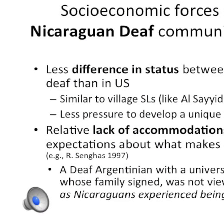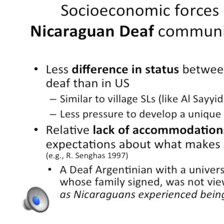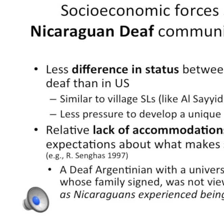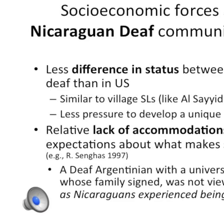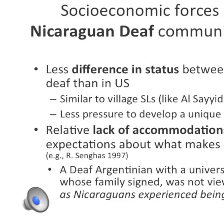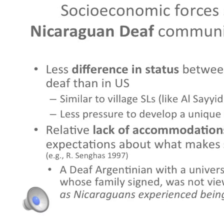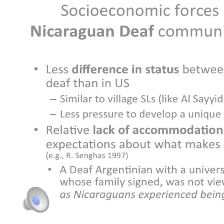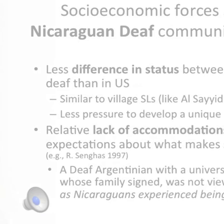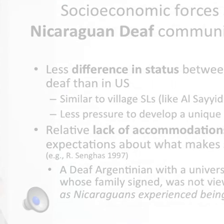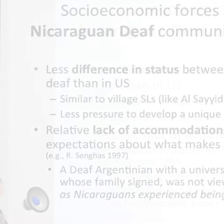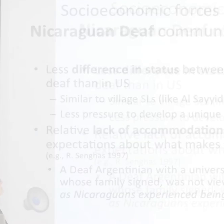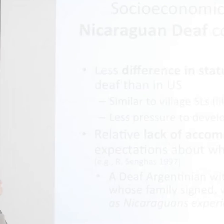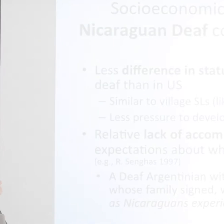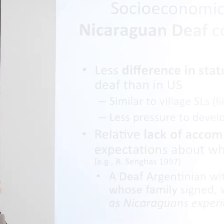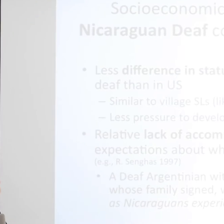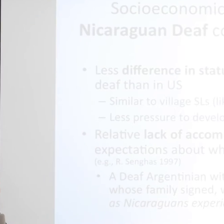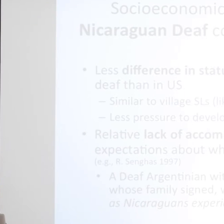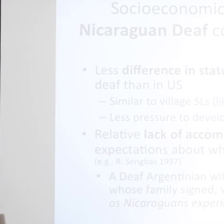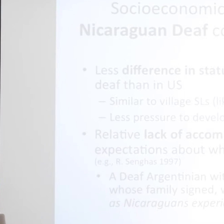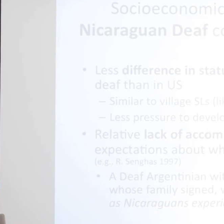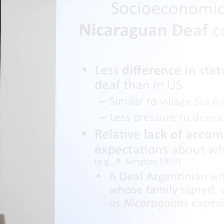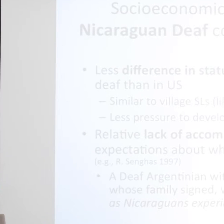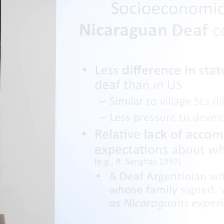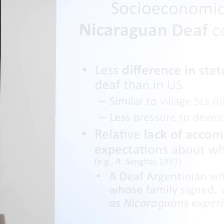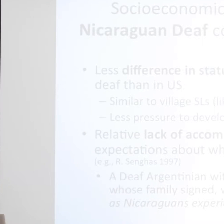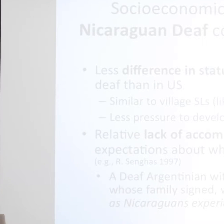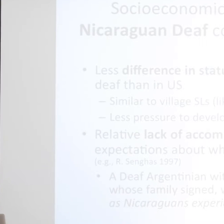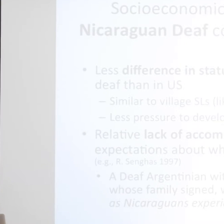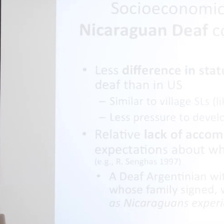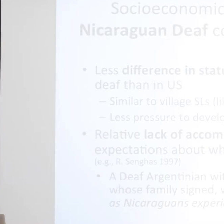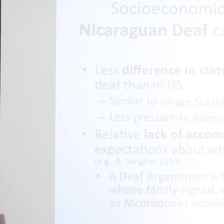to assume that Deaf identity and Deaf culture is a target,